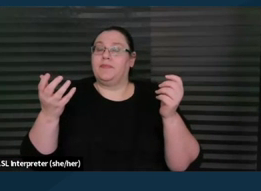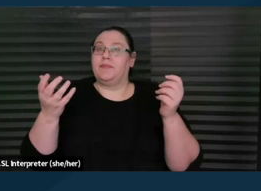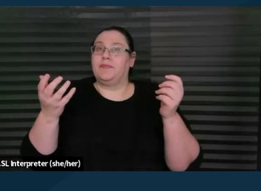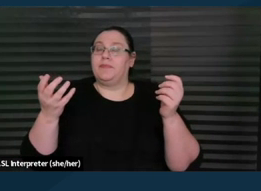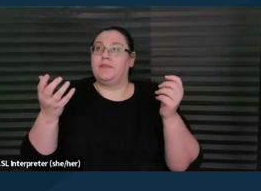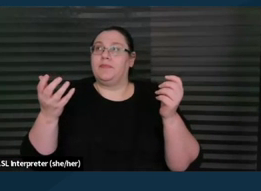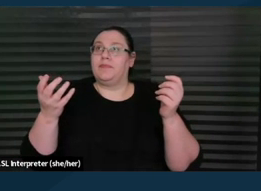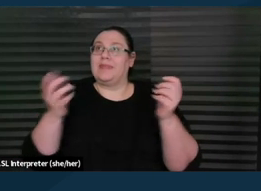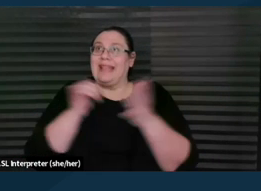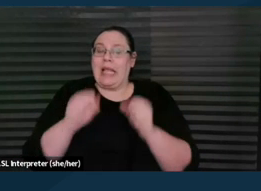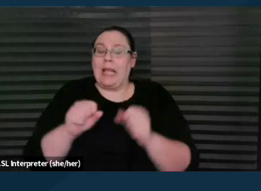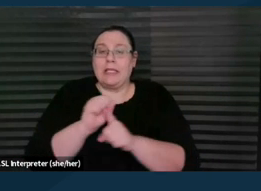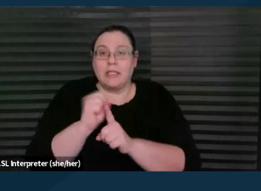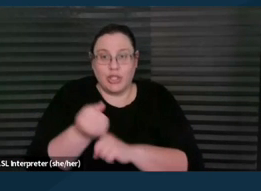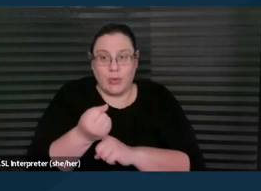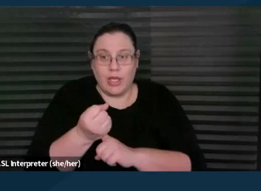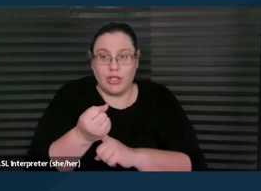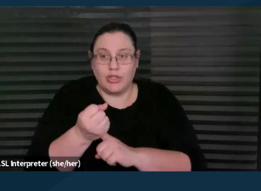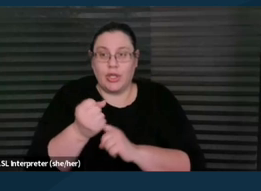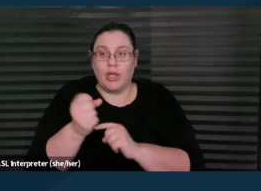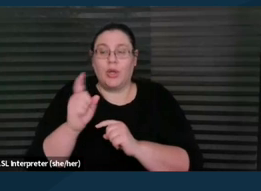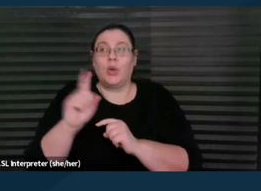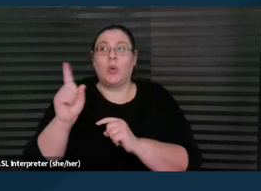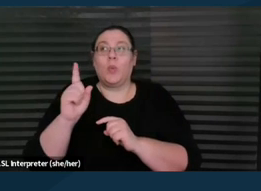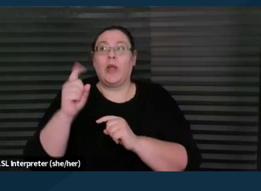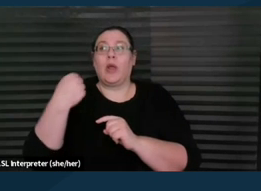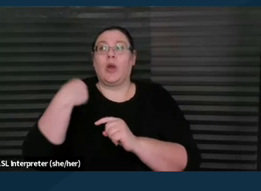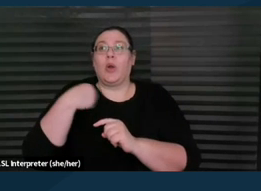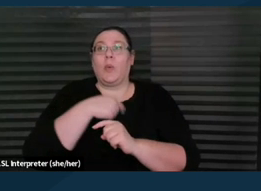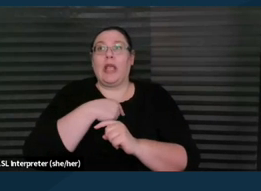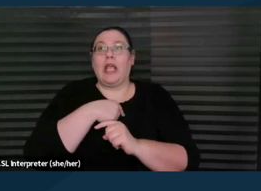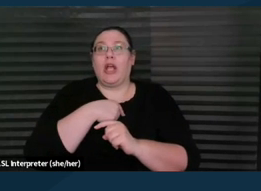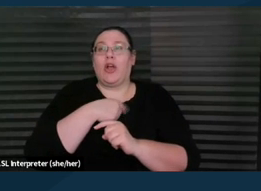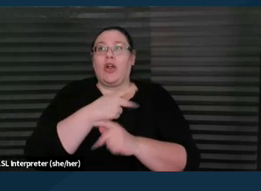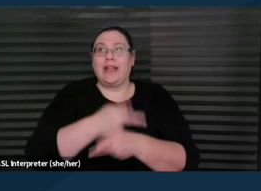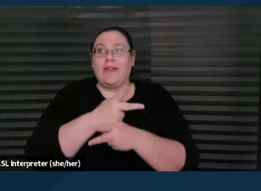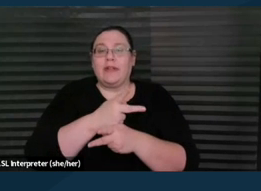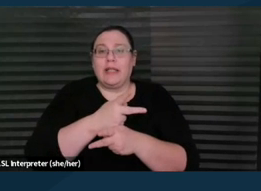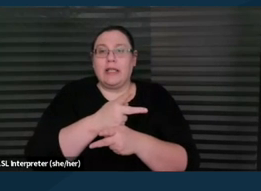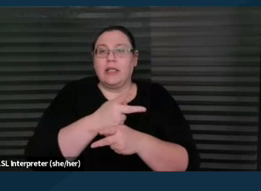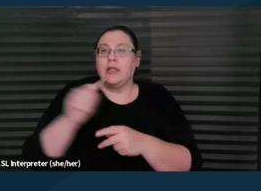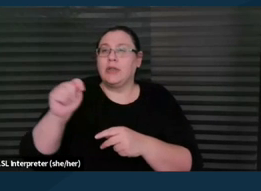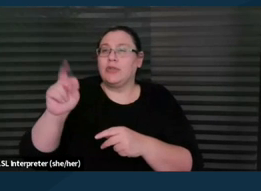we are very carefully trying to transcribe or help them write a letter, for example,